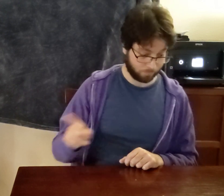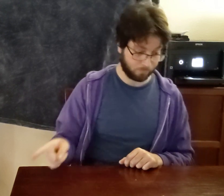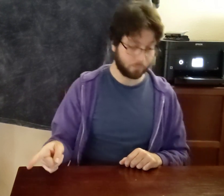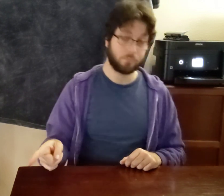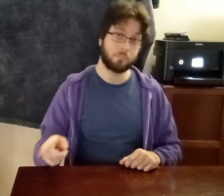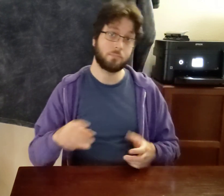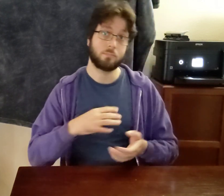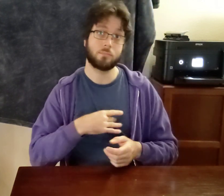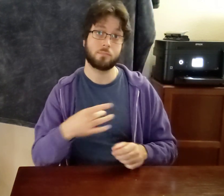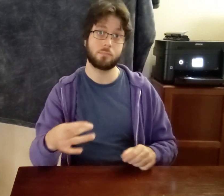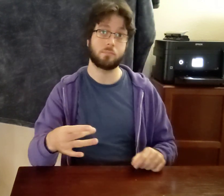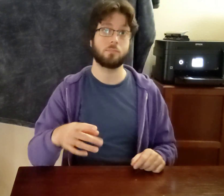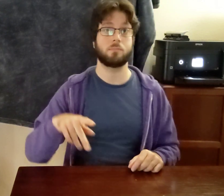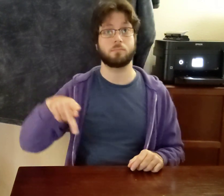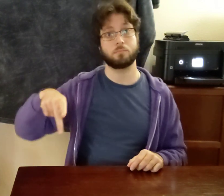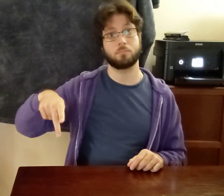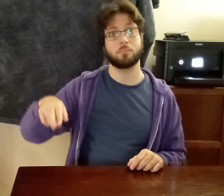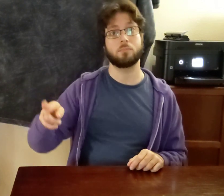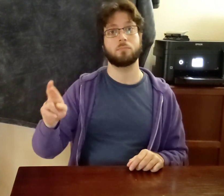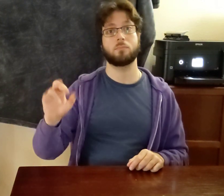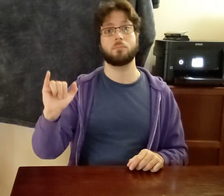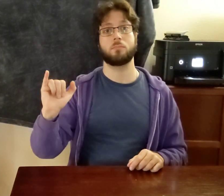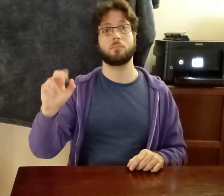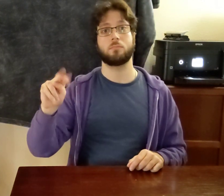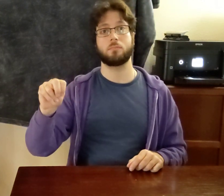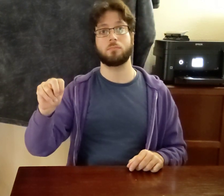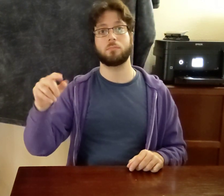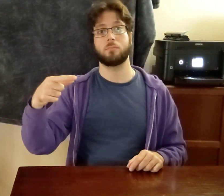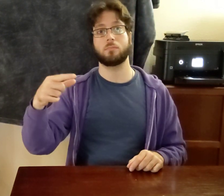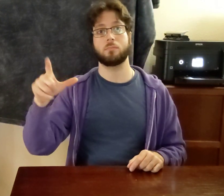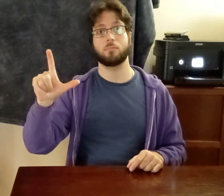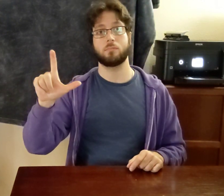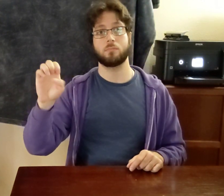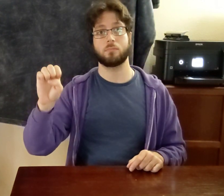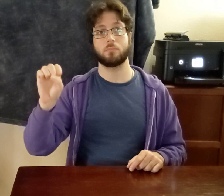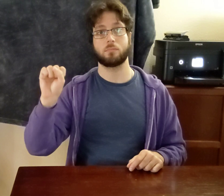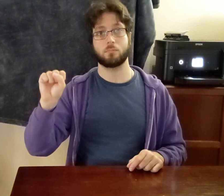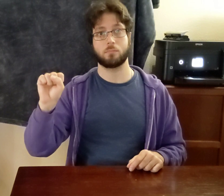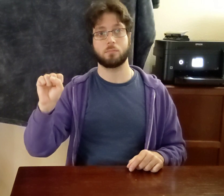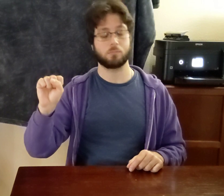IX-he LIKE P-R-I-N-G-L-E-S